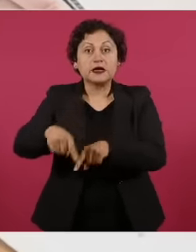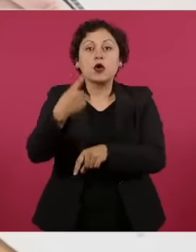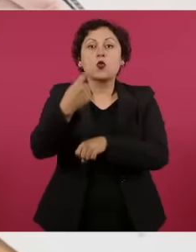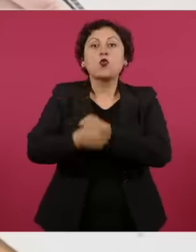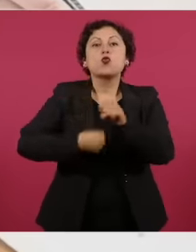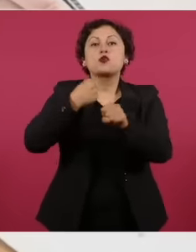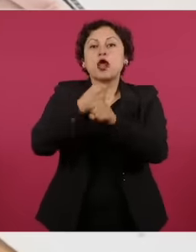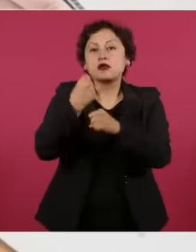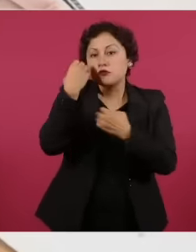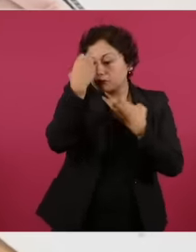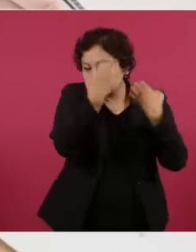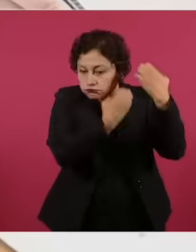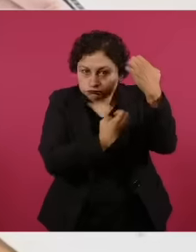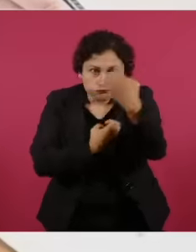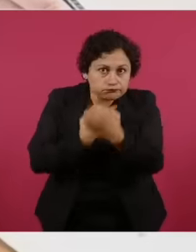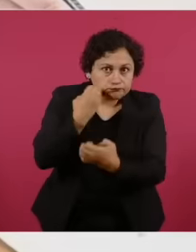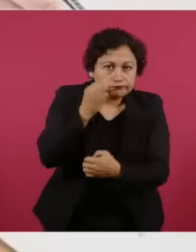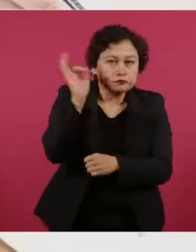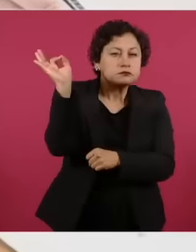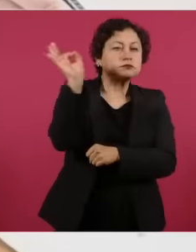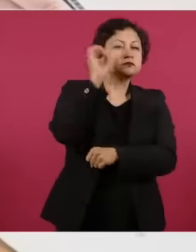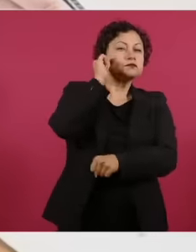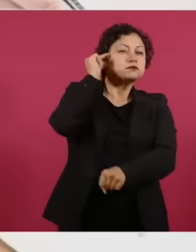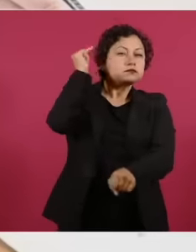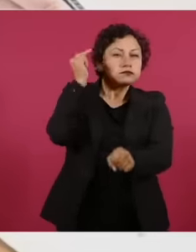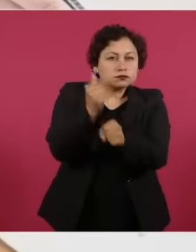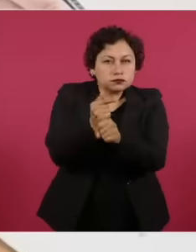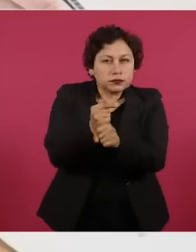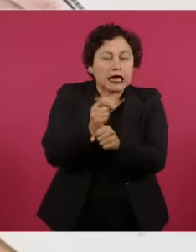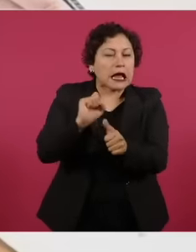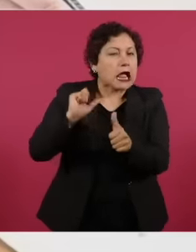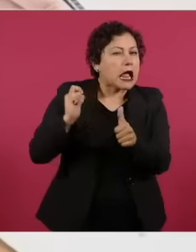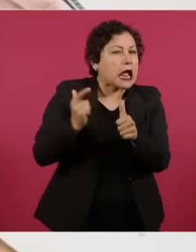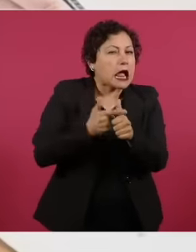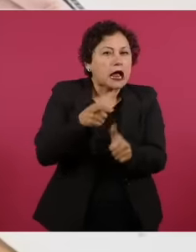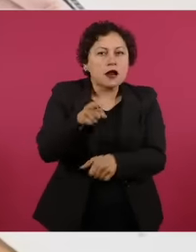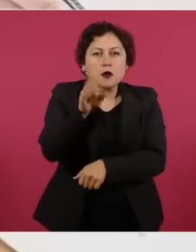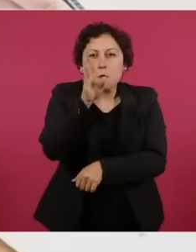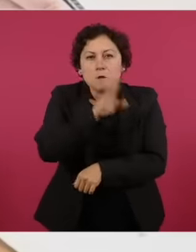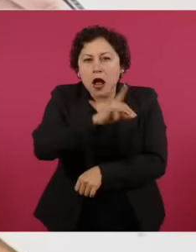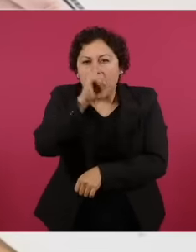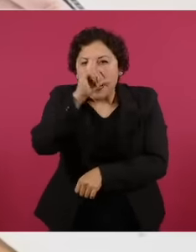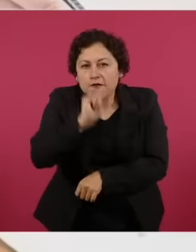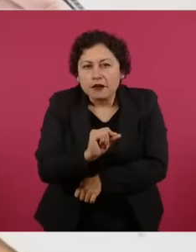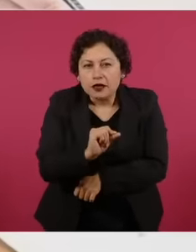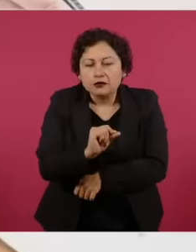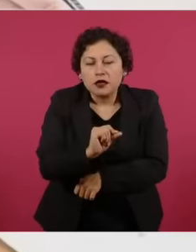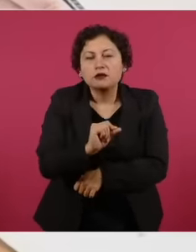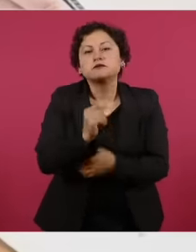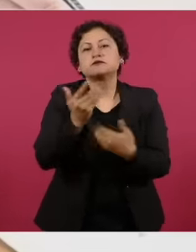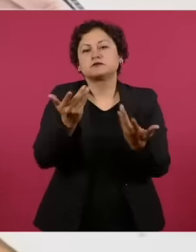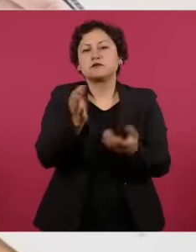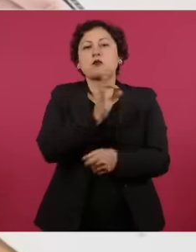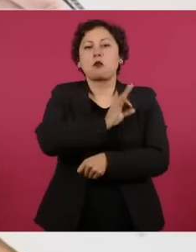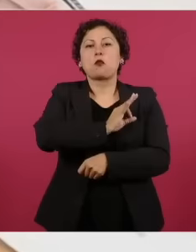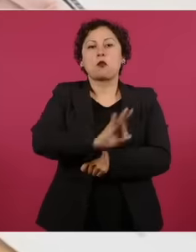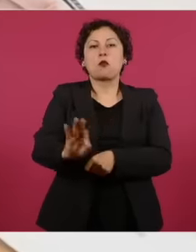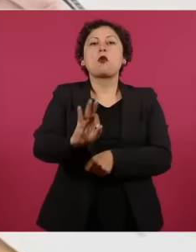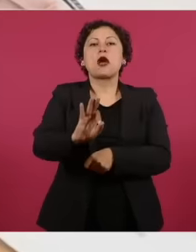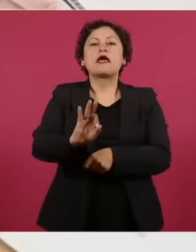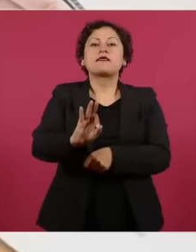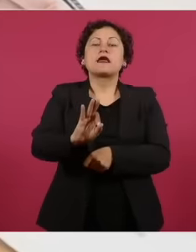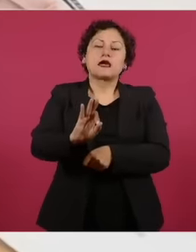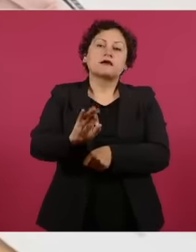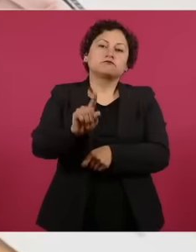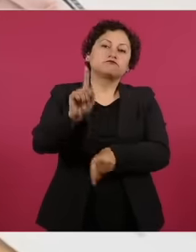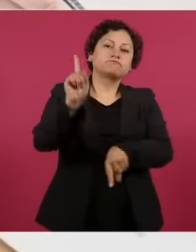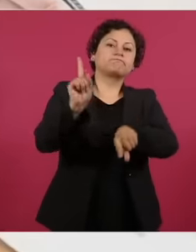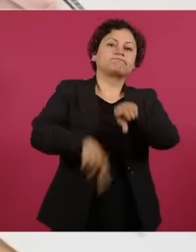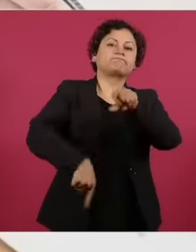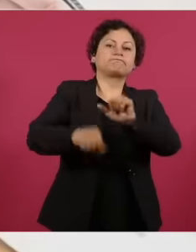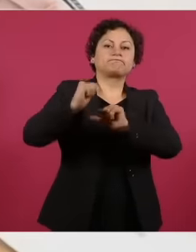and if it is detected that there is any problem they can be suspended or dismissed and